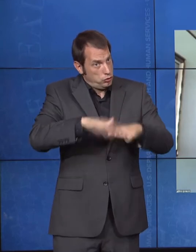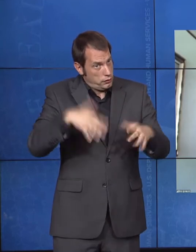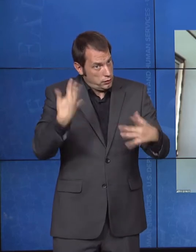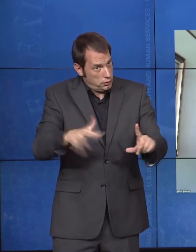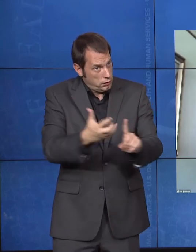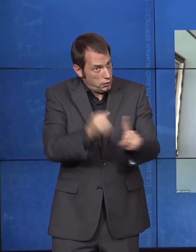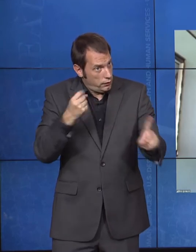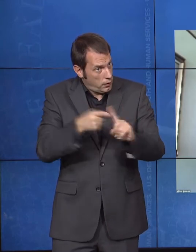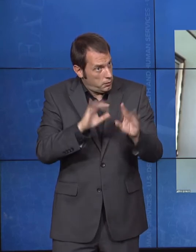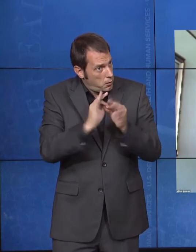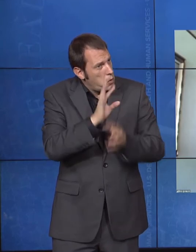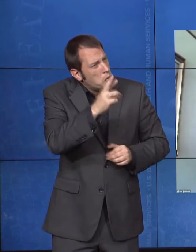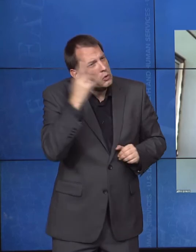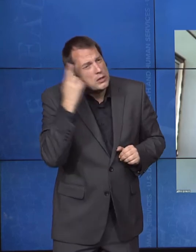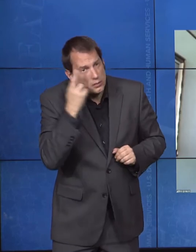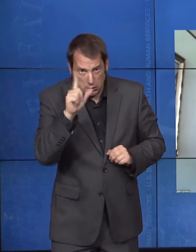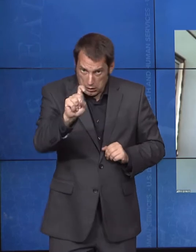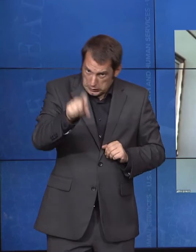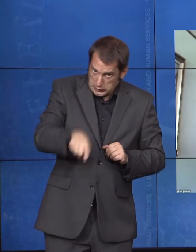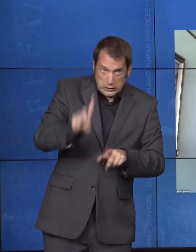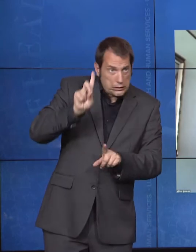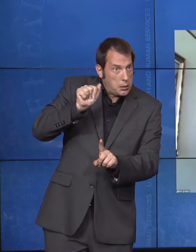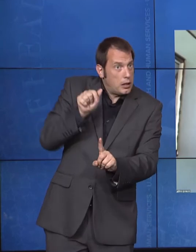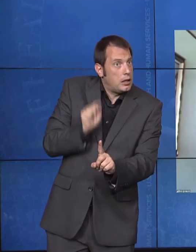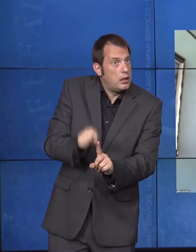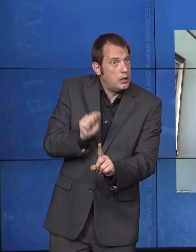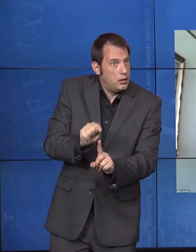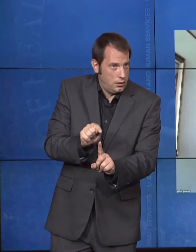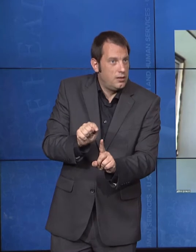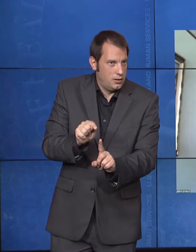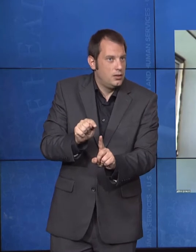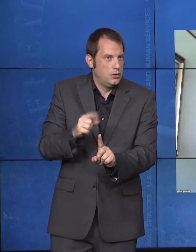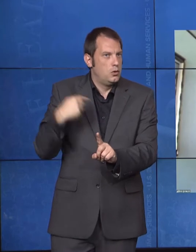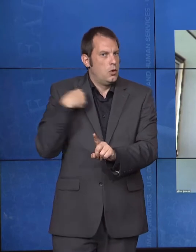and wraparound services so that a parent does not have to give up parental rights to get